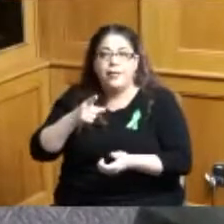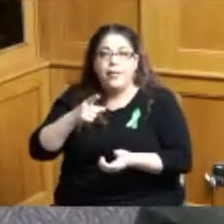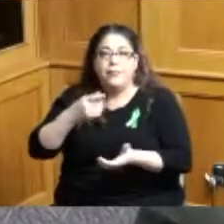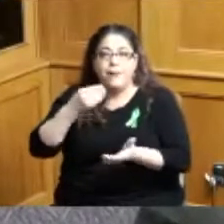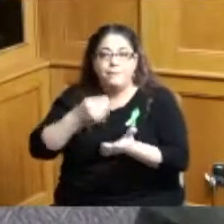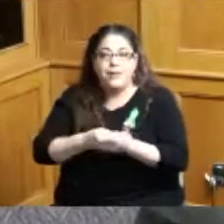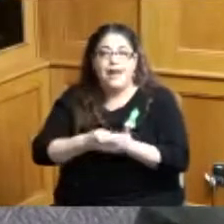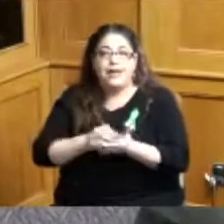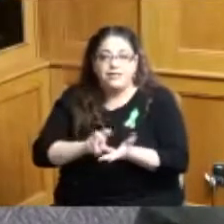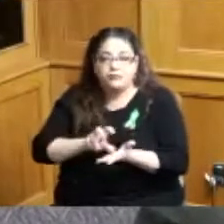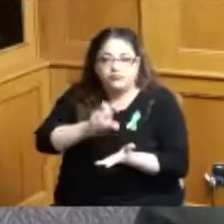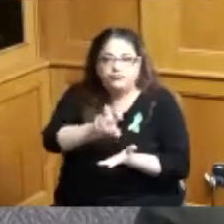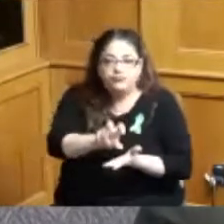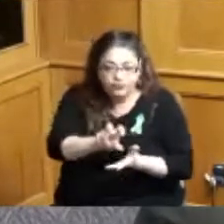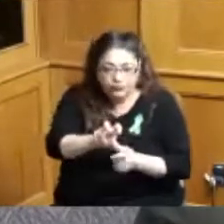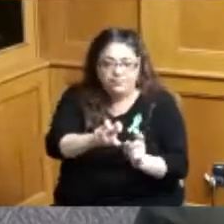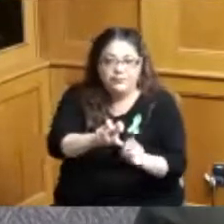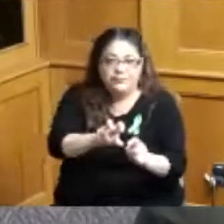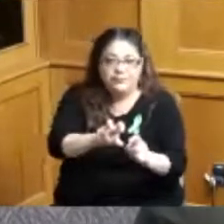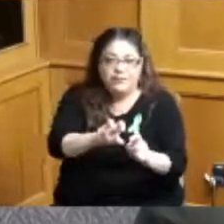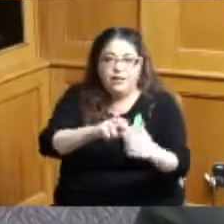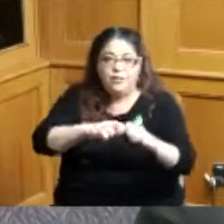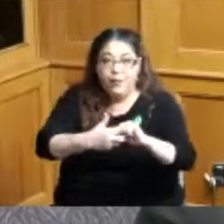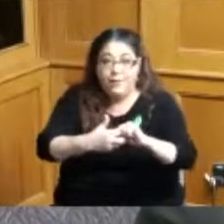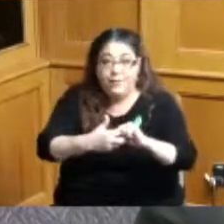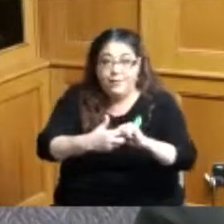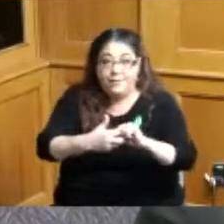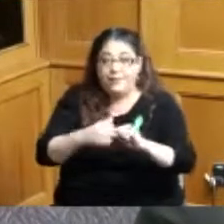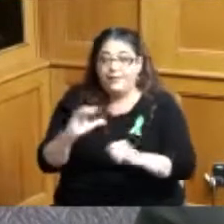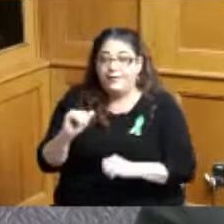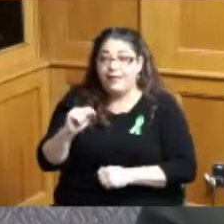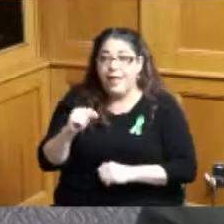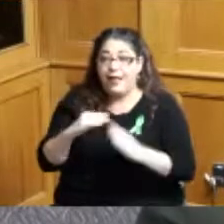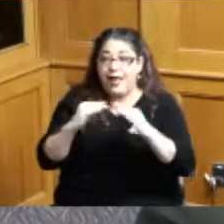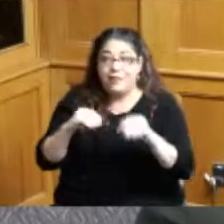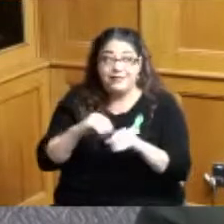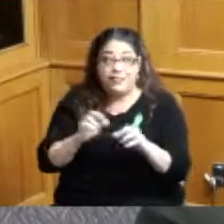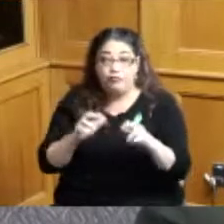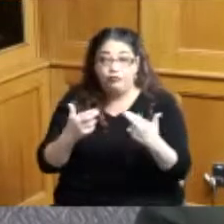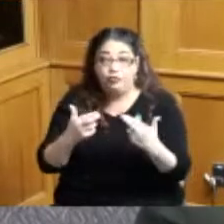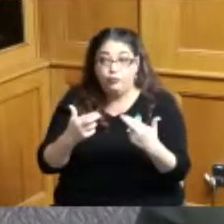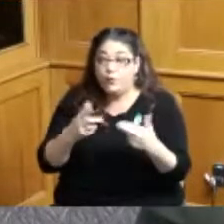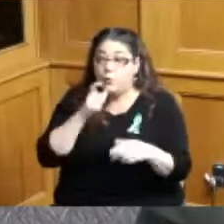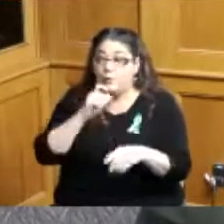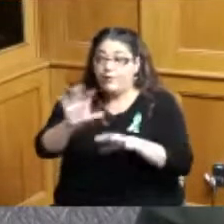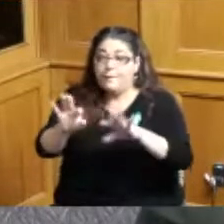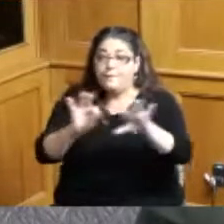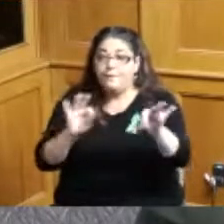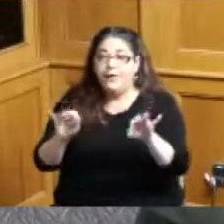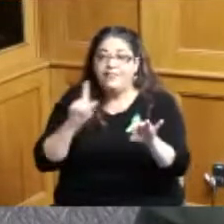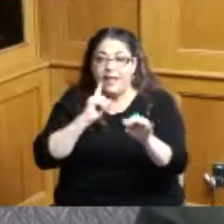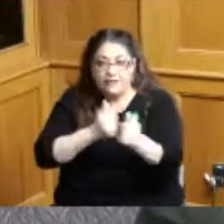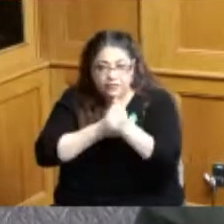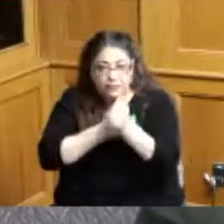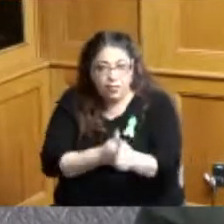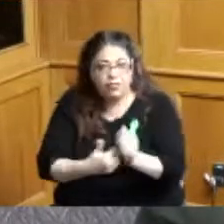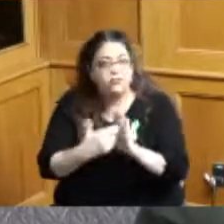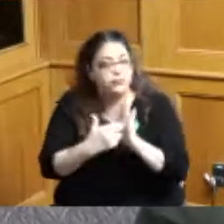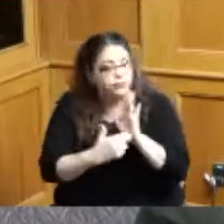and so it I mean cat house is in the room so these distributors were complicit in this addiction